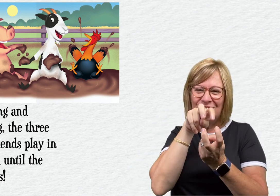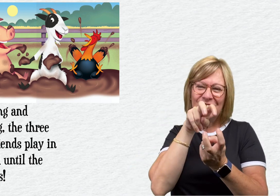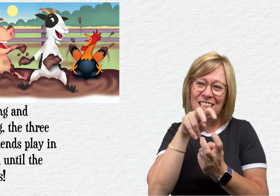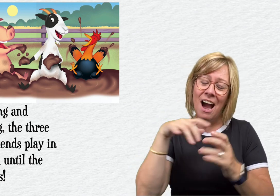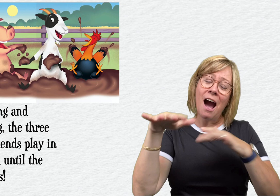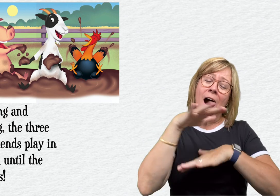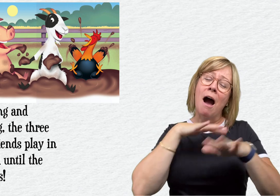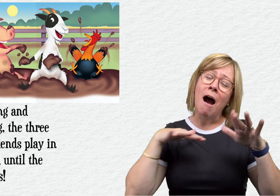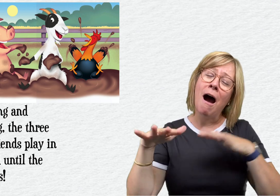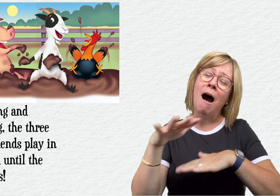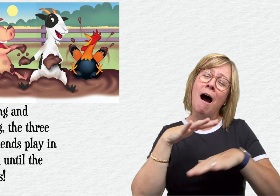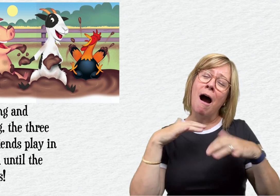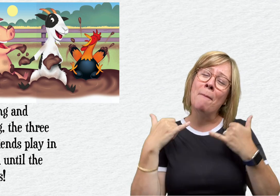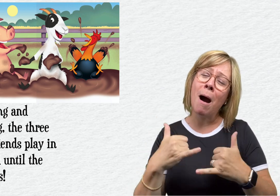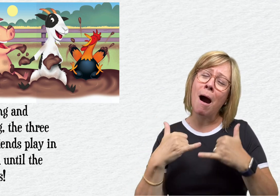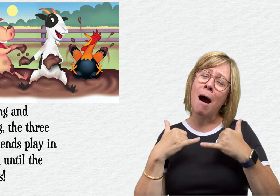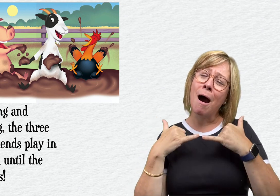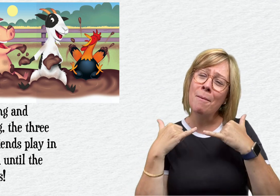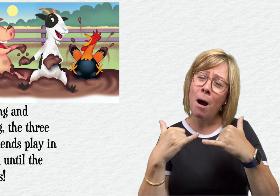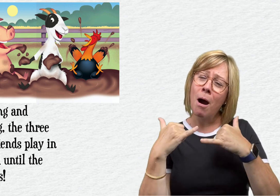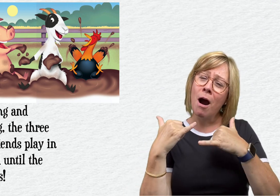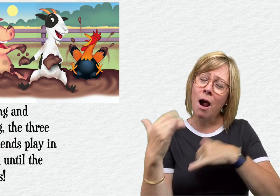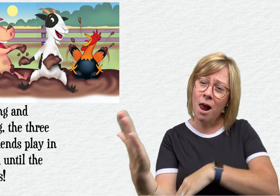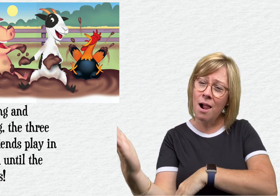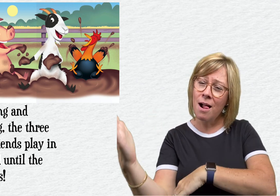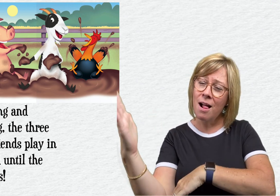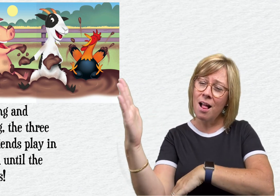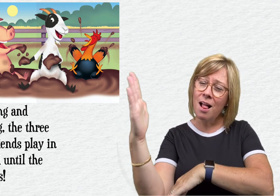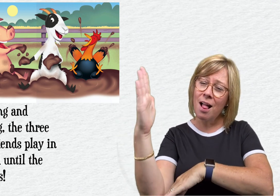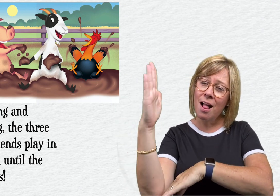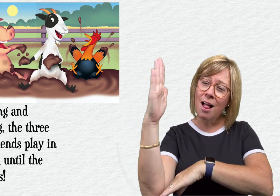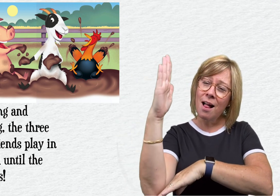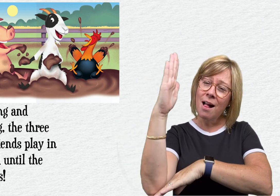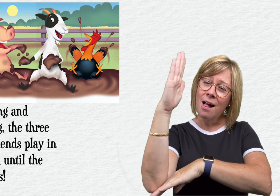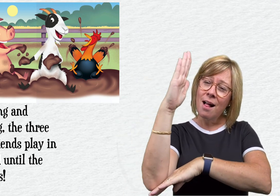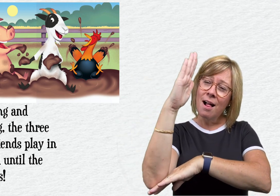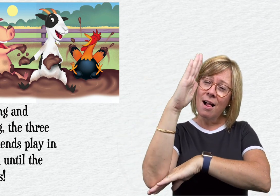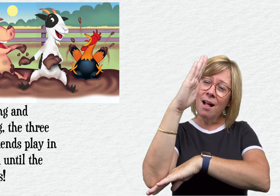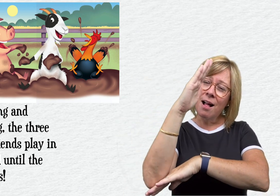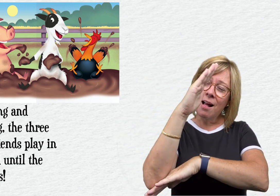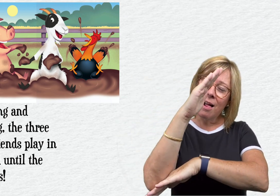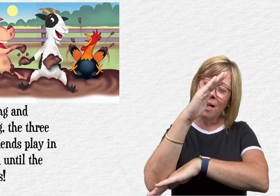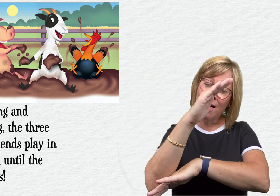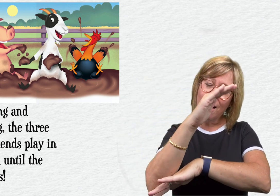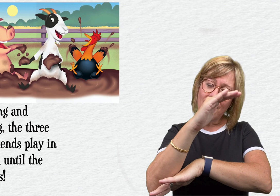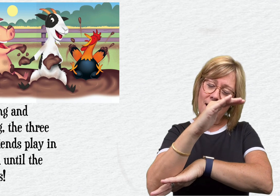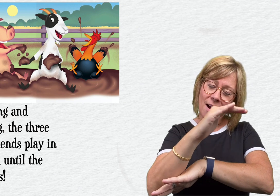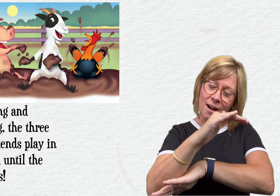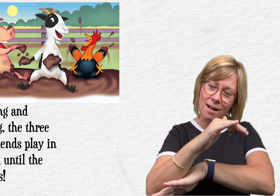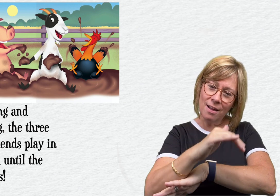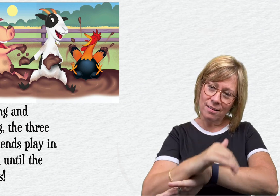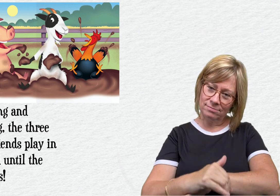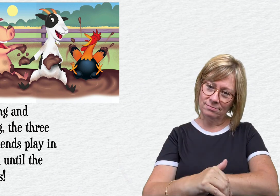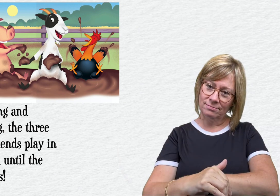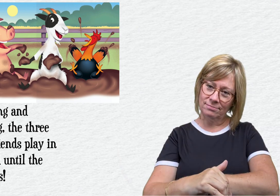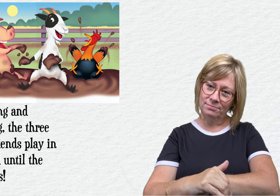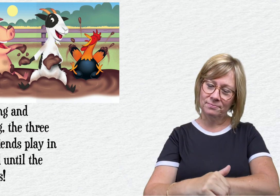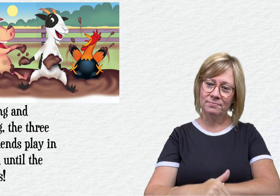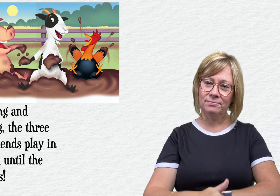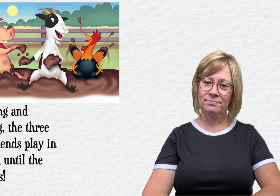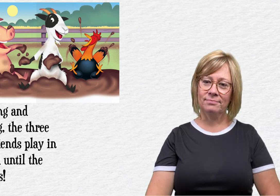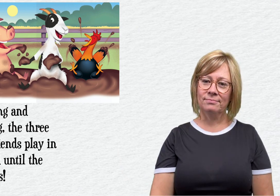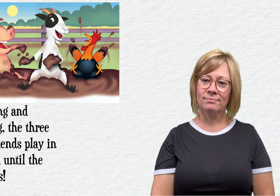until the day ends!